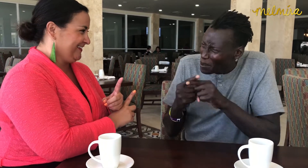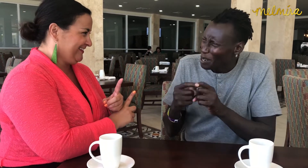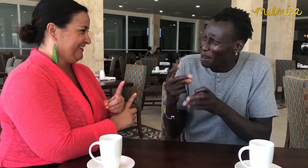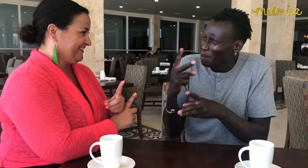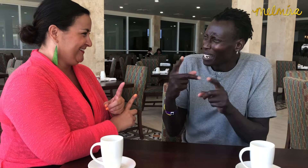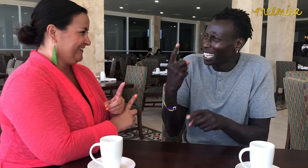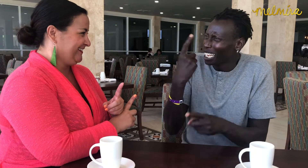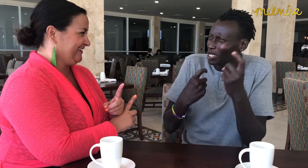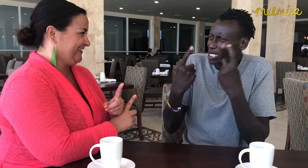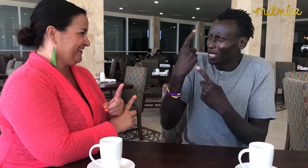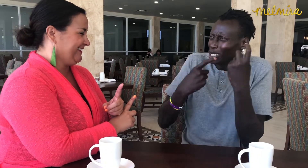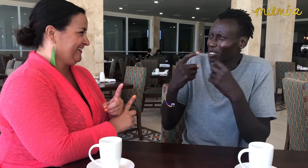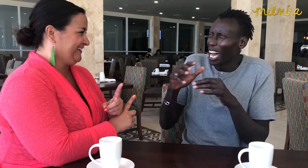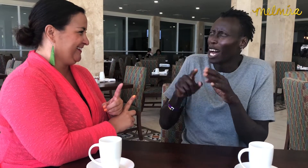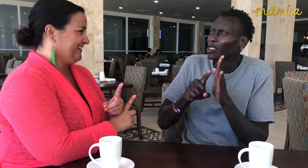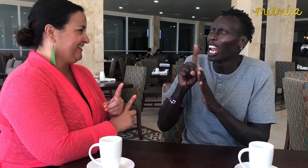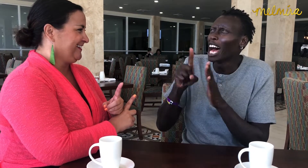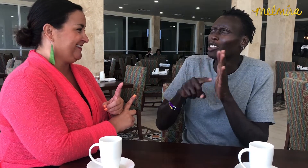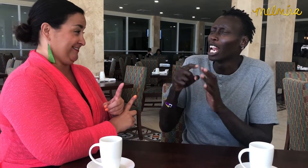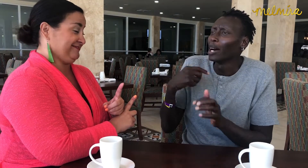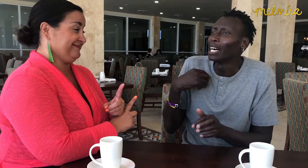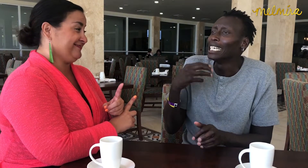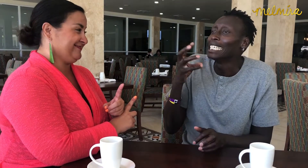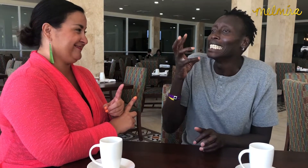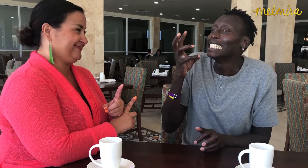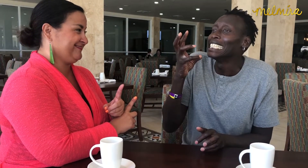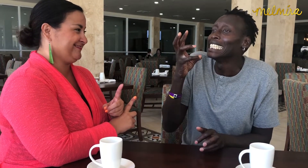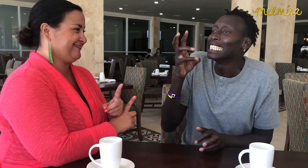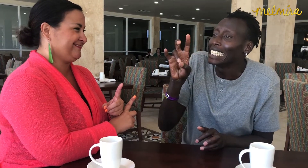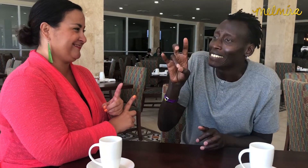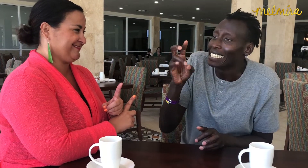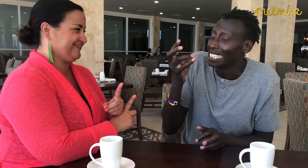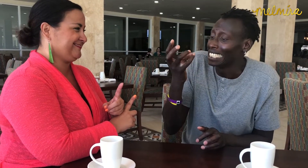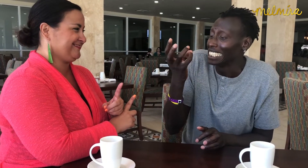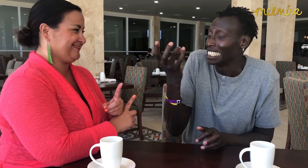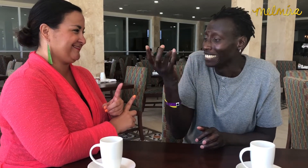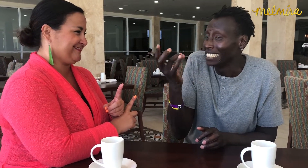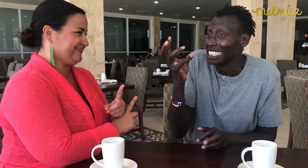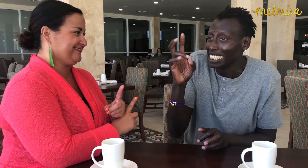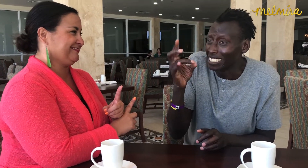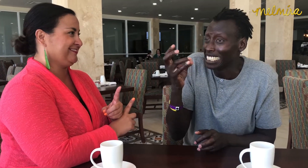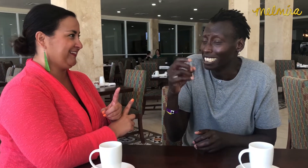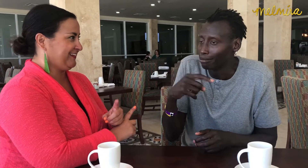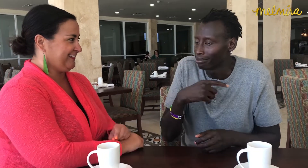Plus people keep asking me how tall I am. I'm around 6'6" or 6'7".